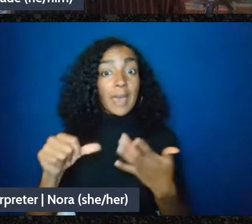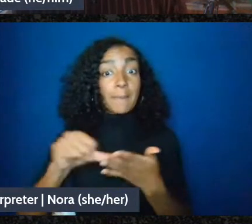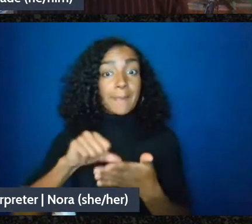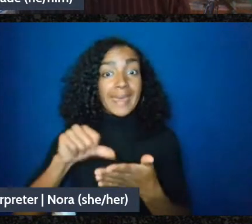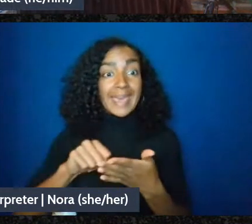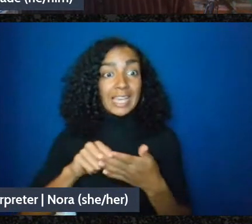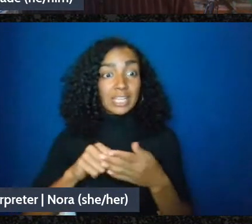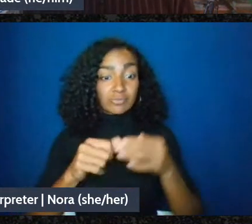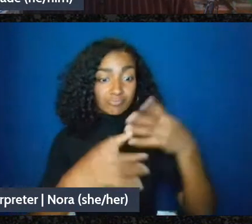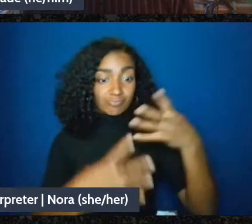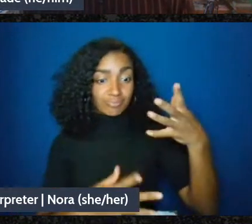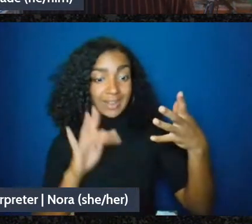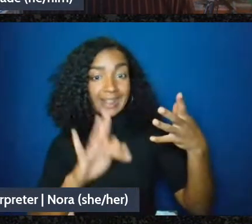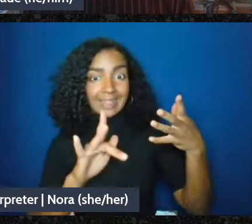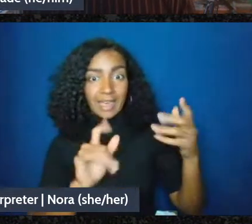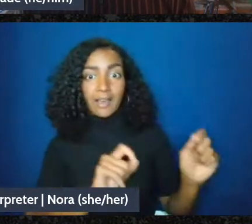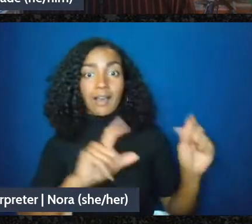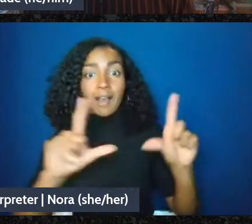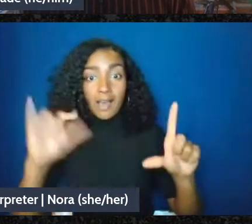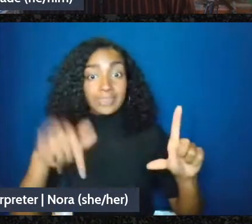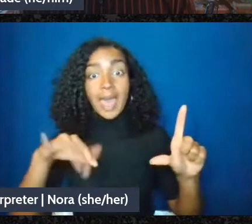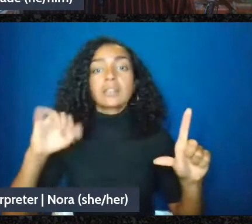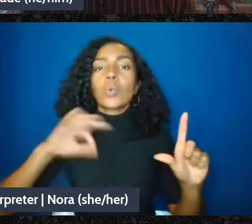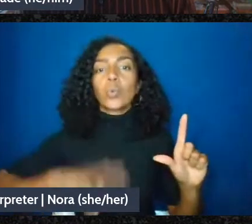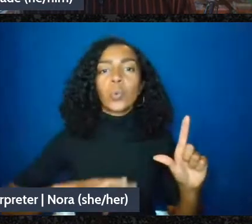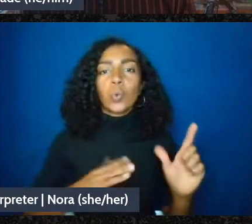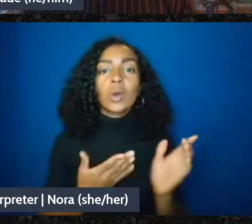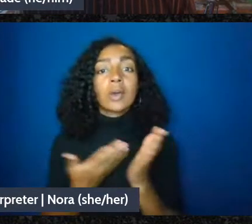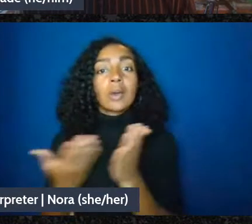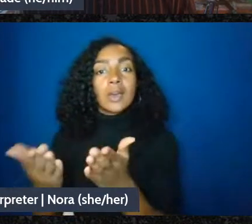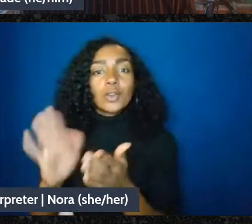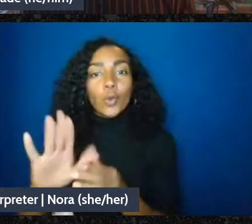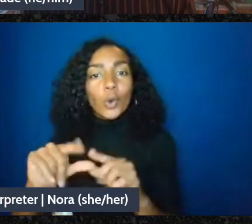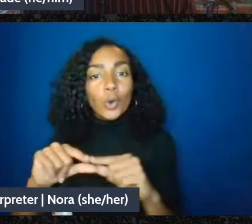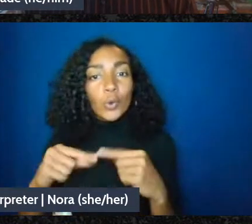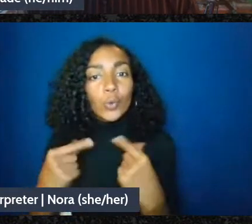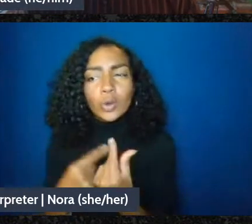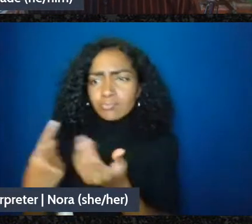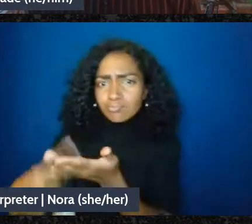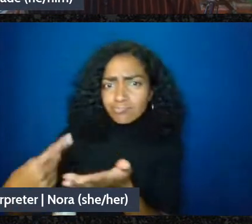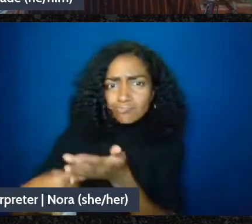and the resources that are there. Iwant to remind people of Mike's legal guide for